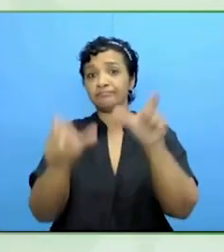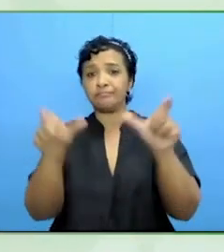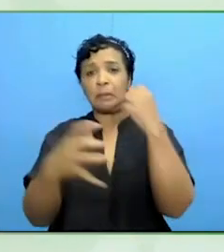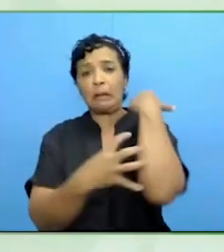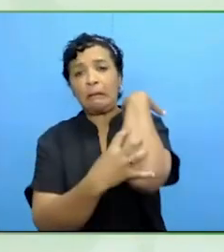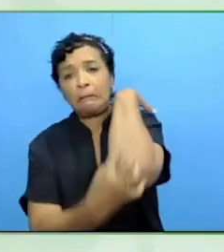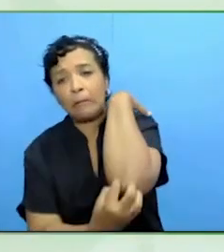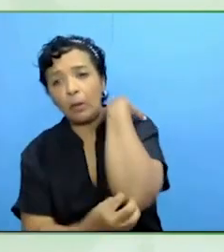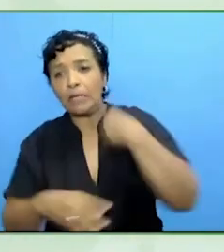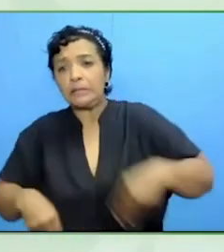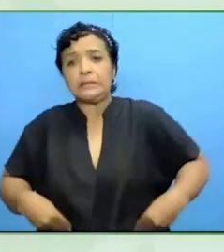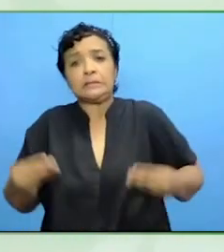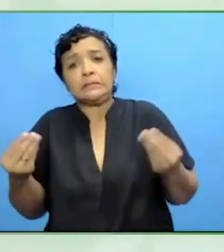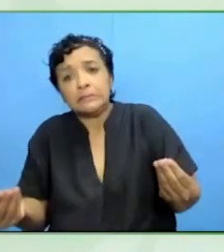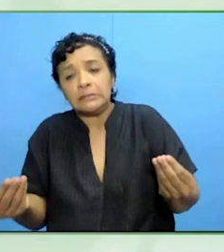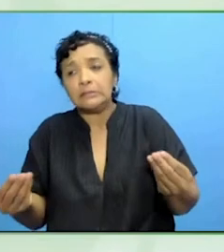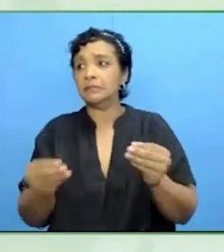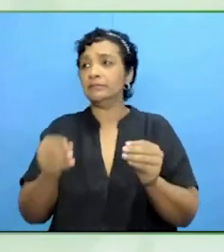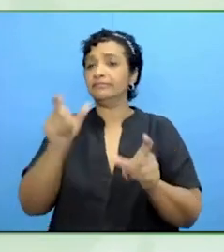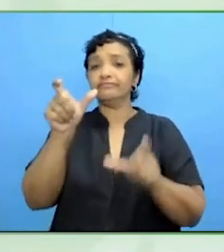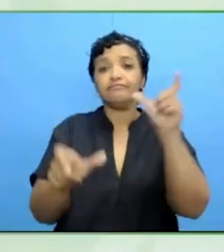persons living in institutions, deinstitutionalisation, the